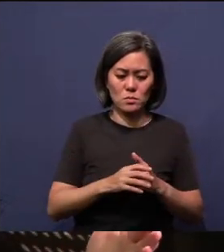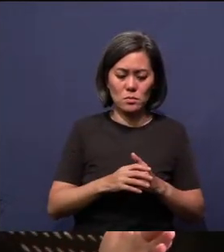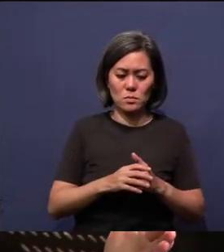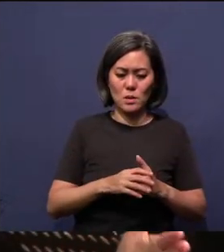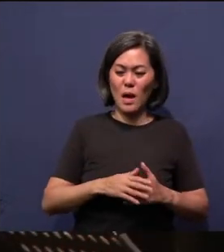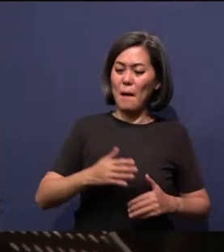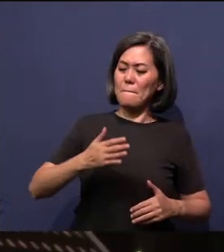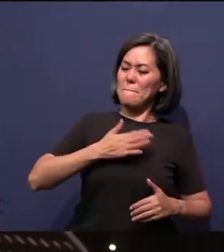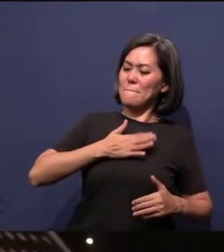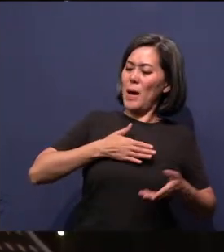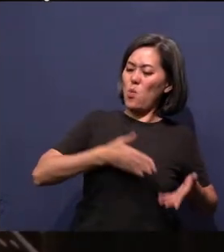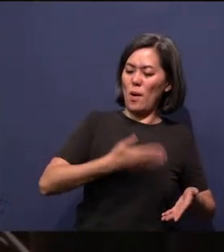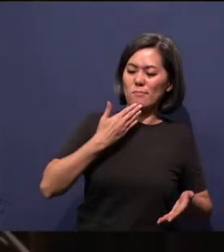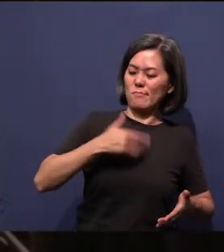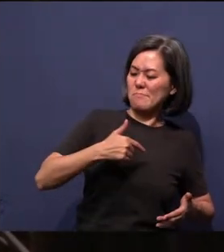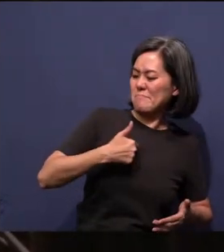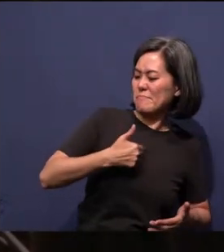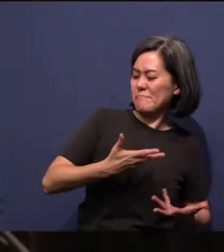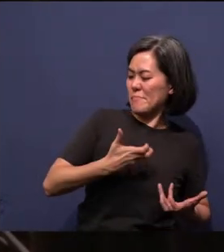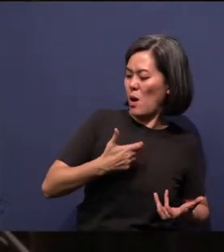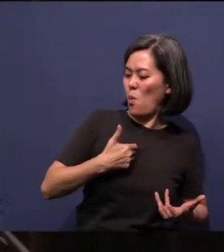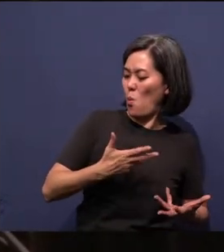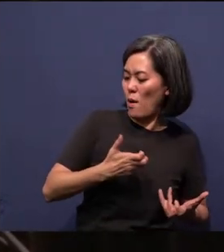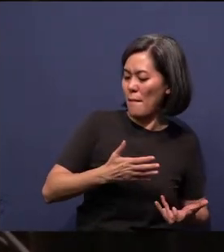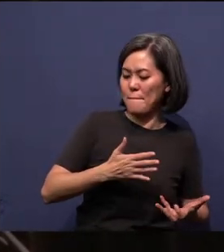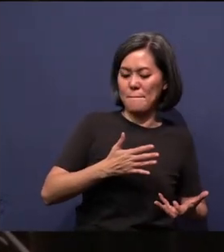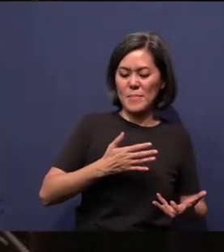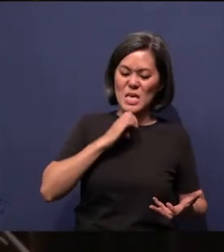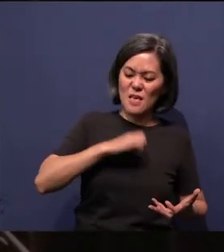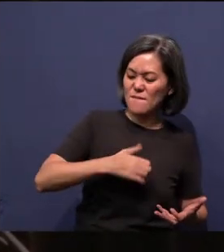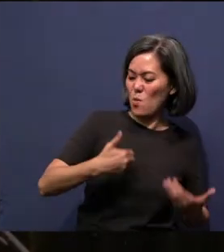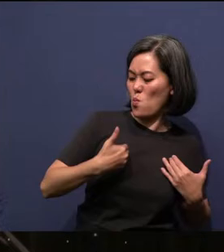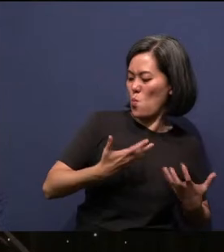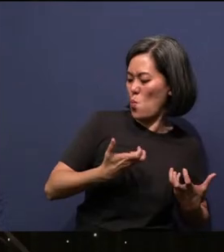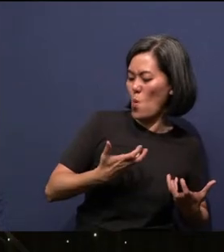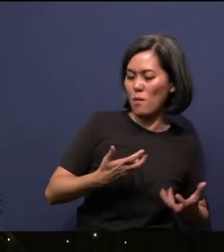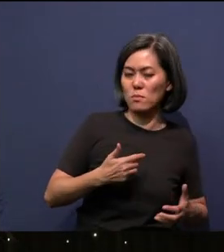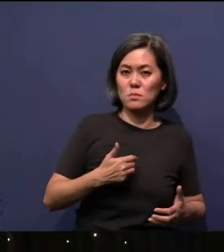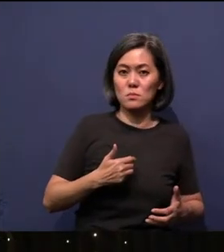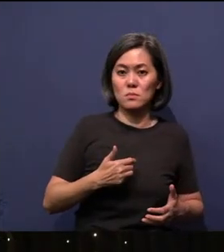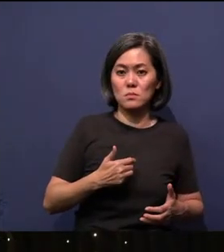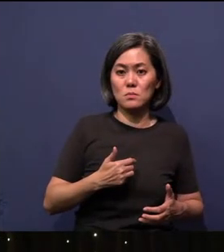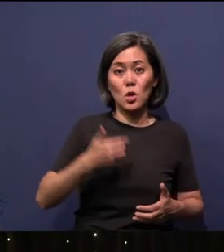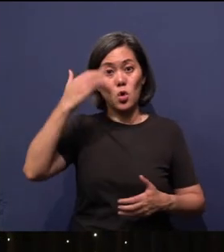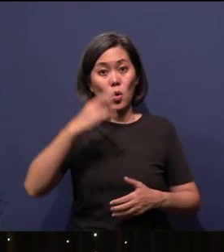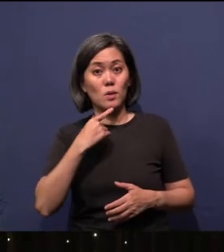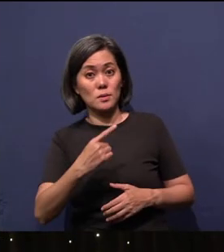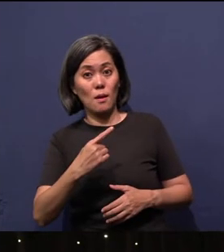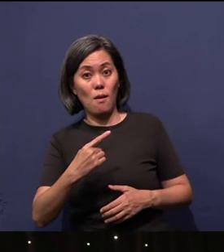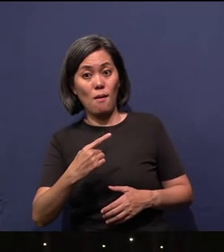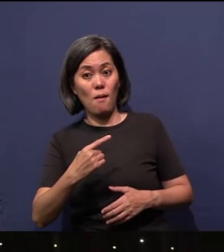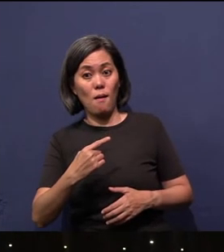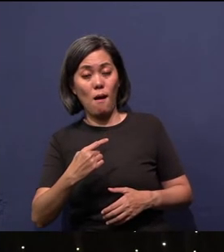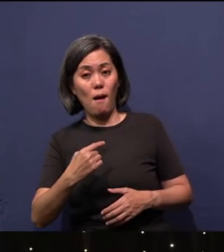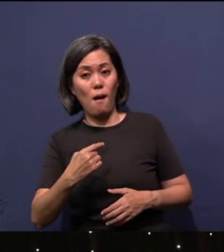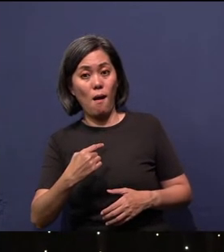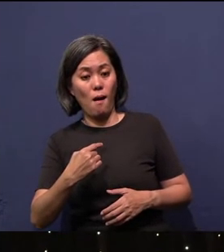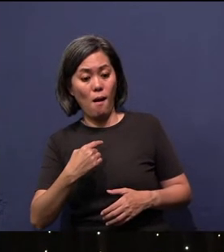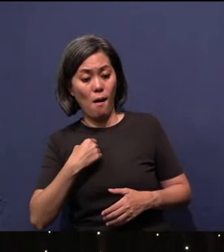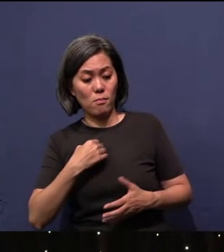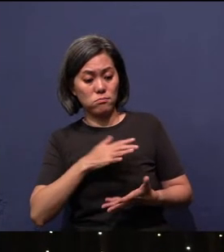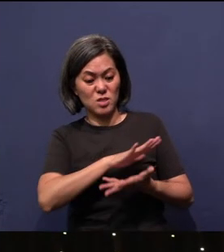way. I'm wicked. I want to have evil." And yet God says, "I will annihilate you. I